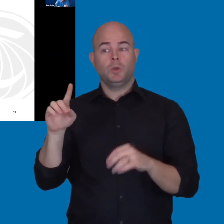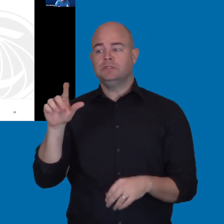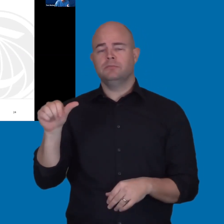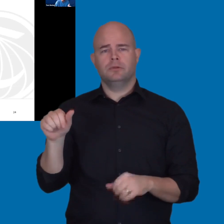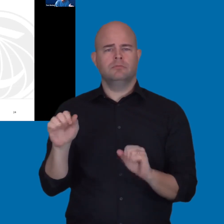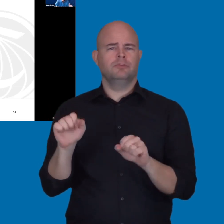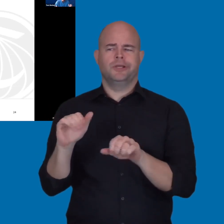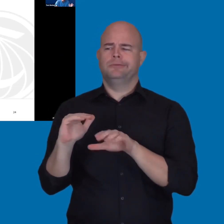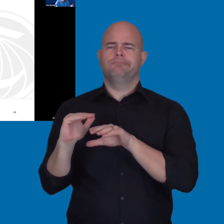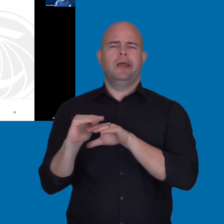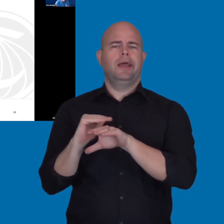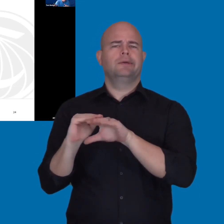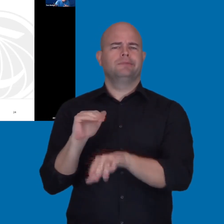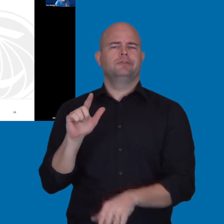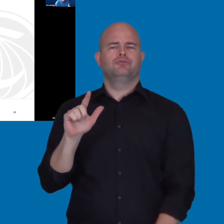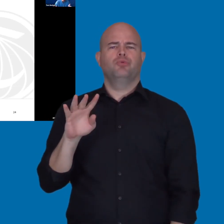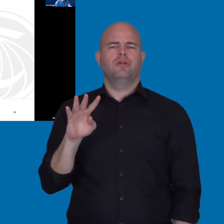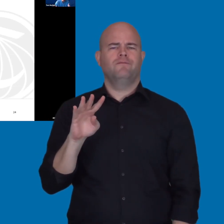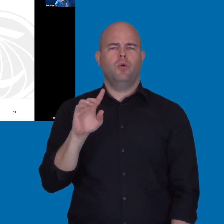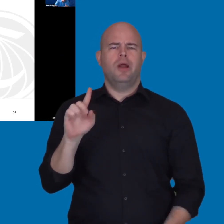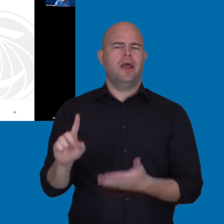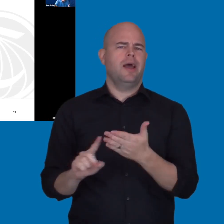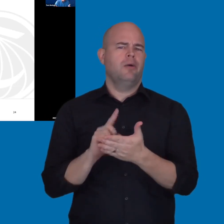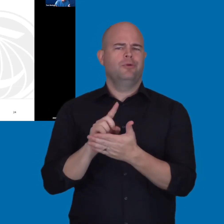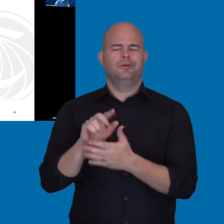and access it 24/7 365 from anywhere.